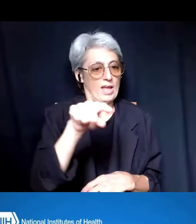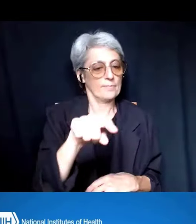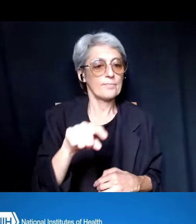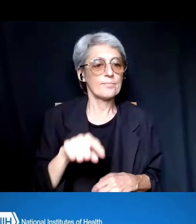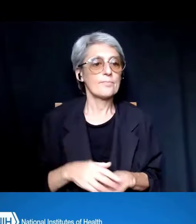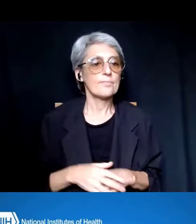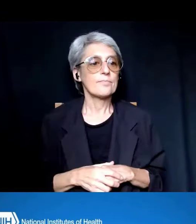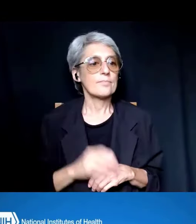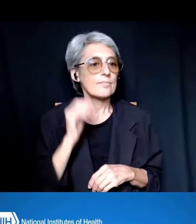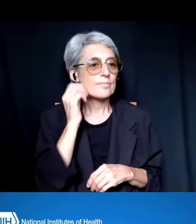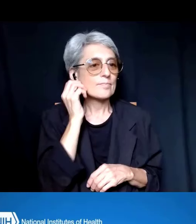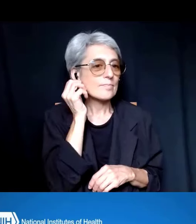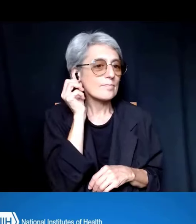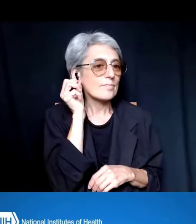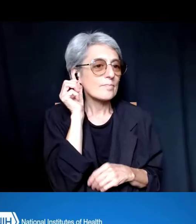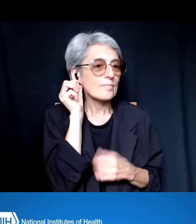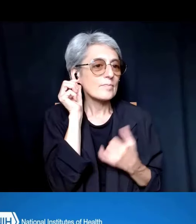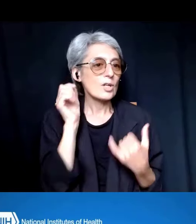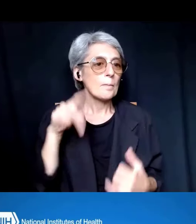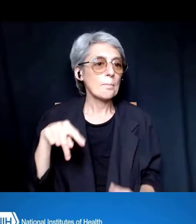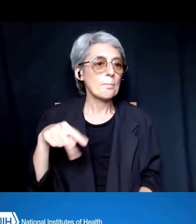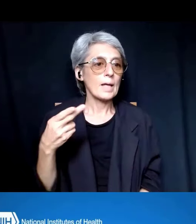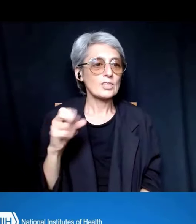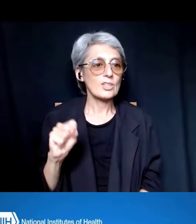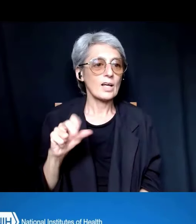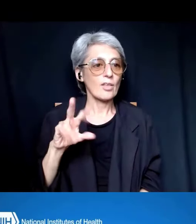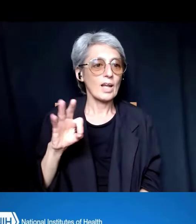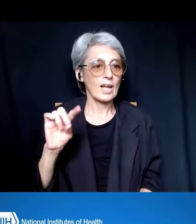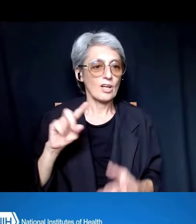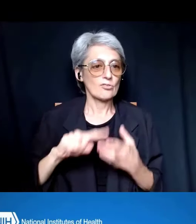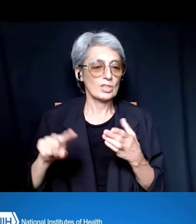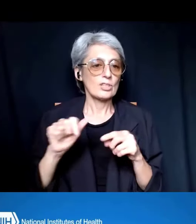PHS 398 Research Training Program Plan Form.